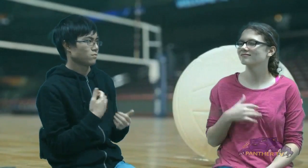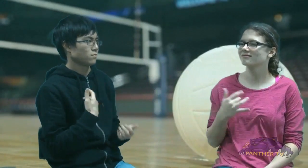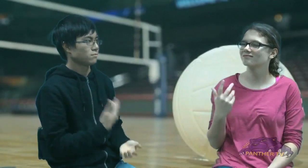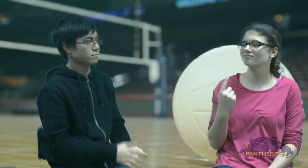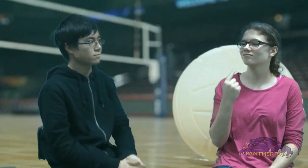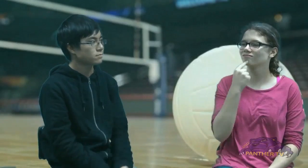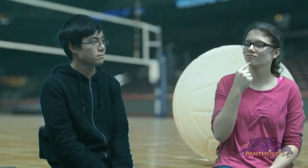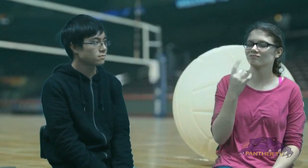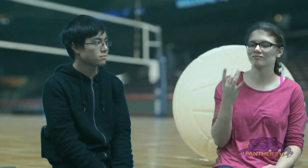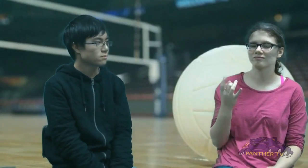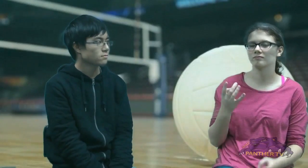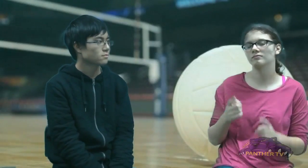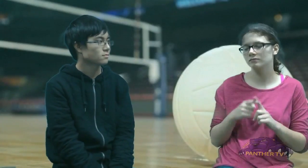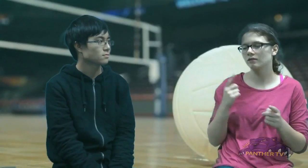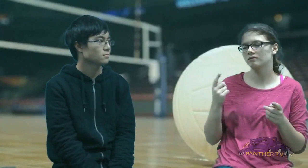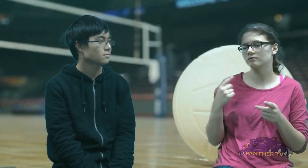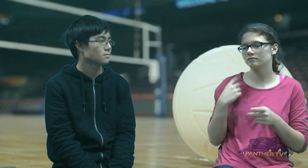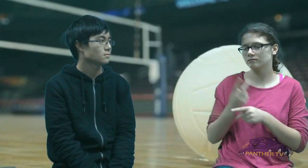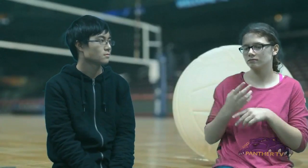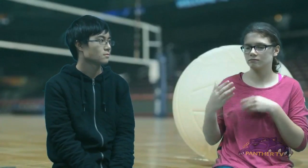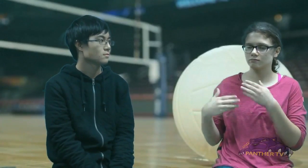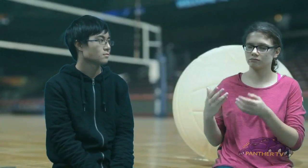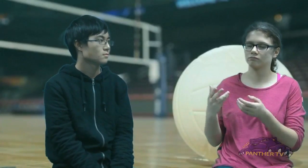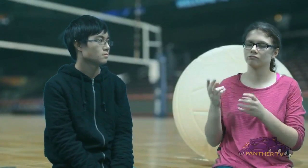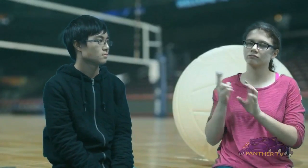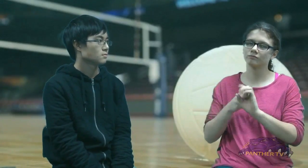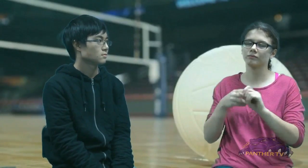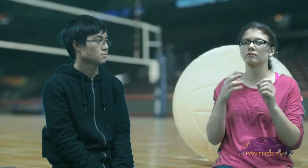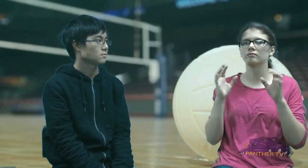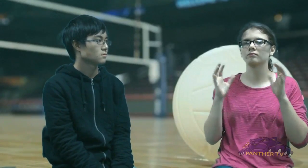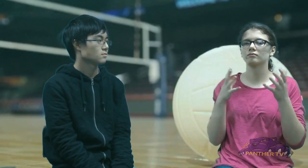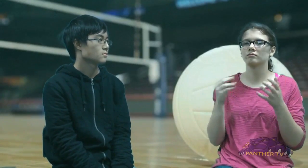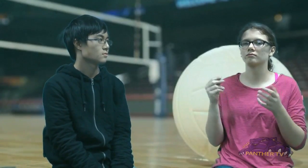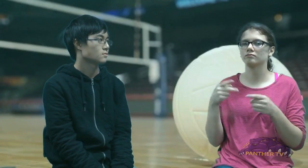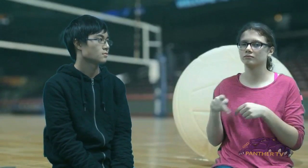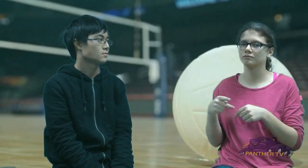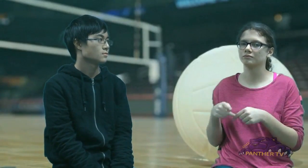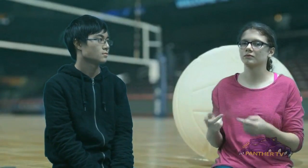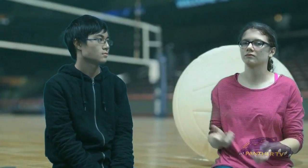Well, I was disappointed, but I will play other sports.